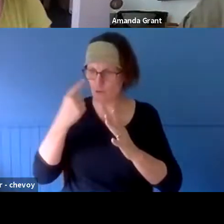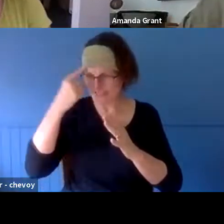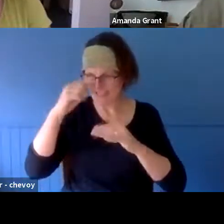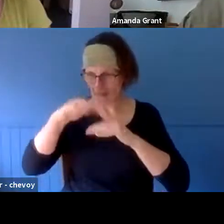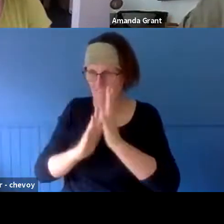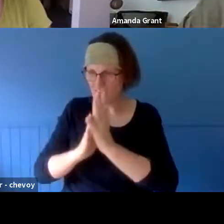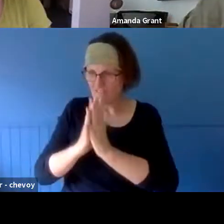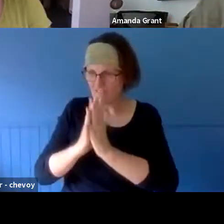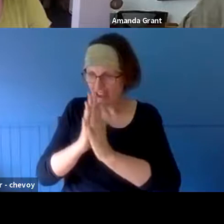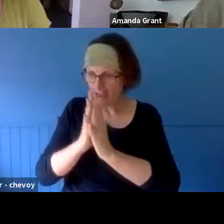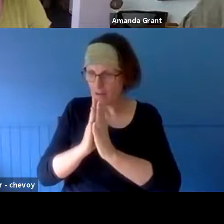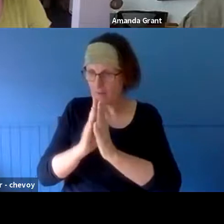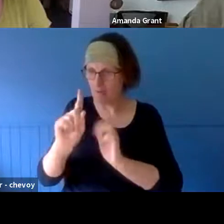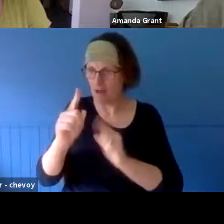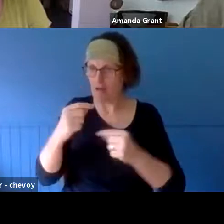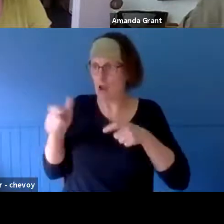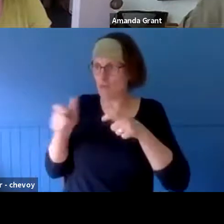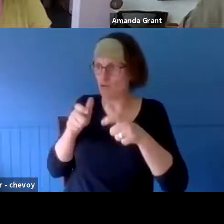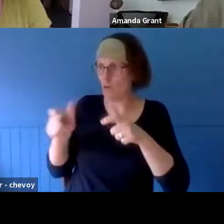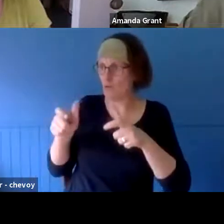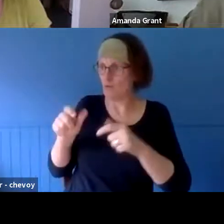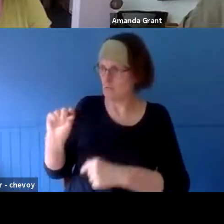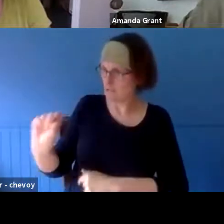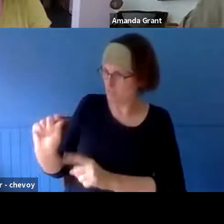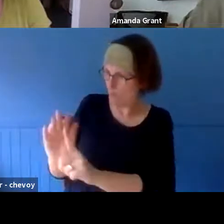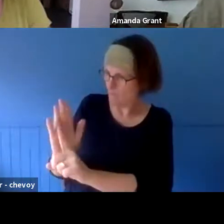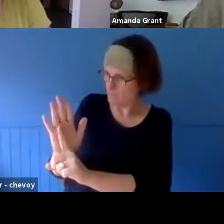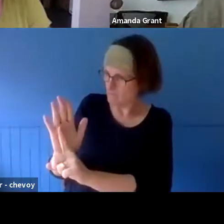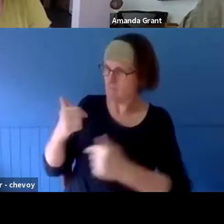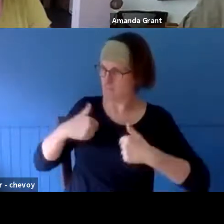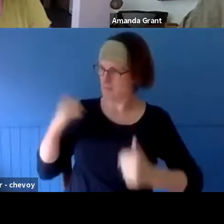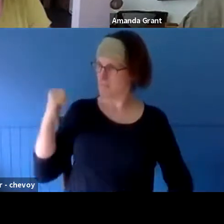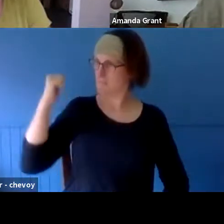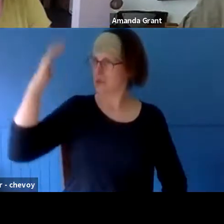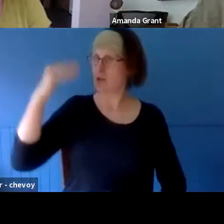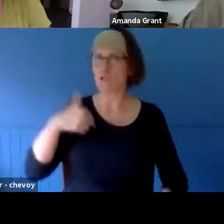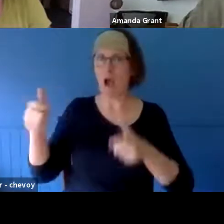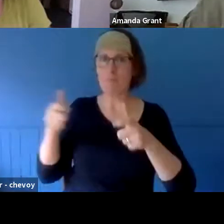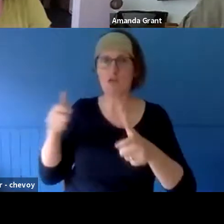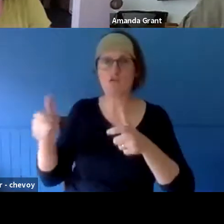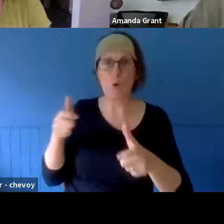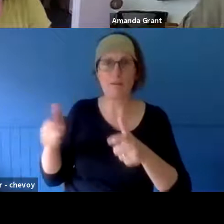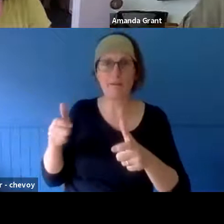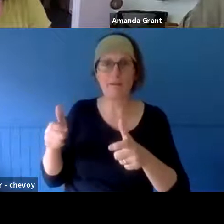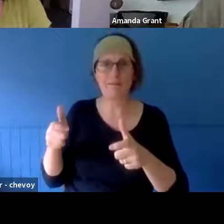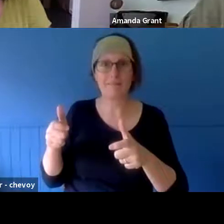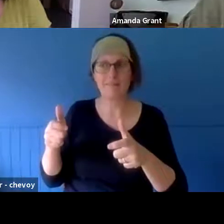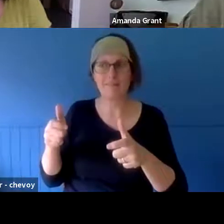big, and I'm putting a space around it, and I'm choosing whether I carry it or not." And I was like, "Oh, my God, yes. That's what you're doing.